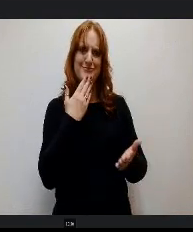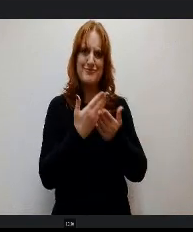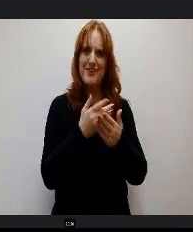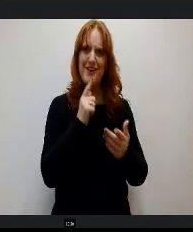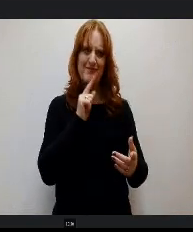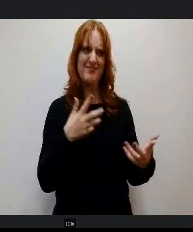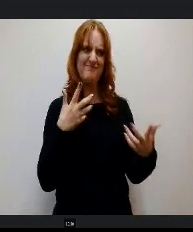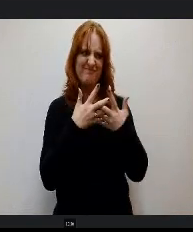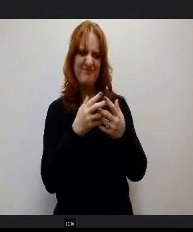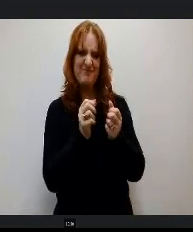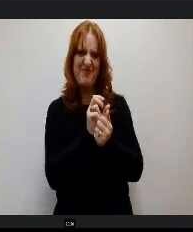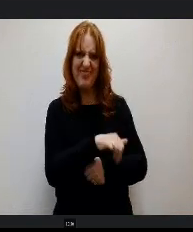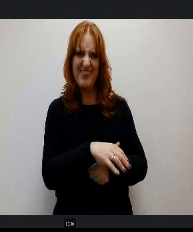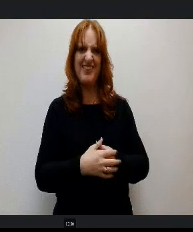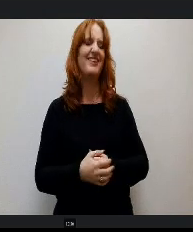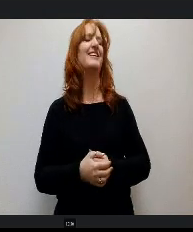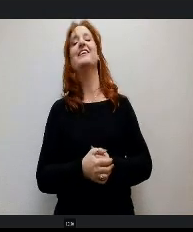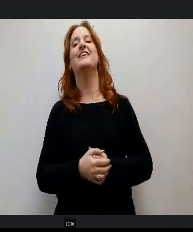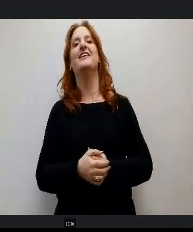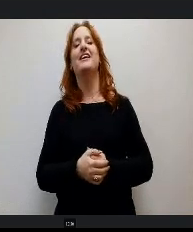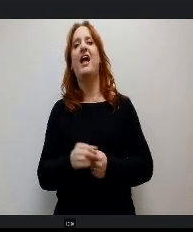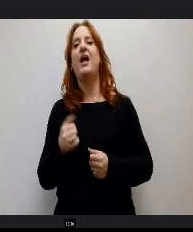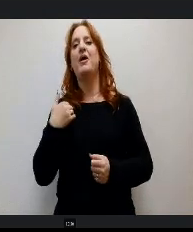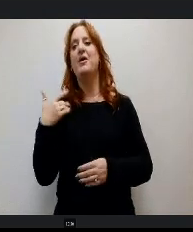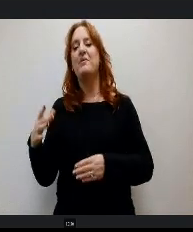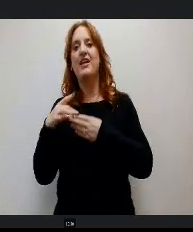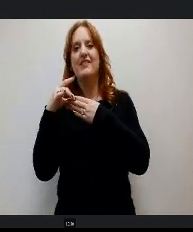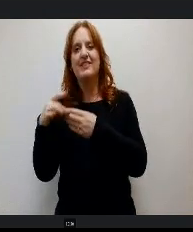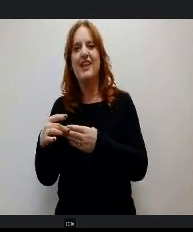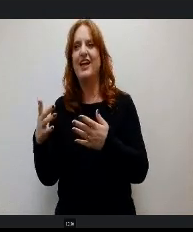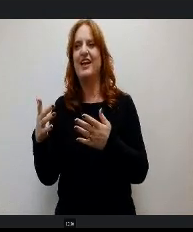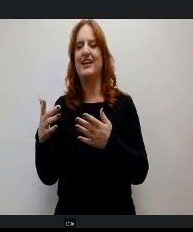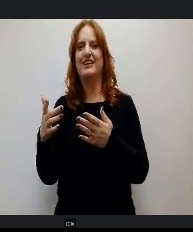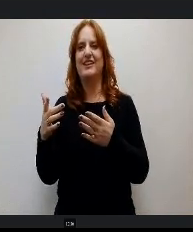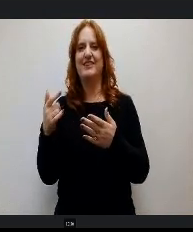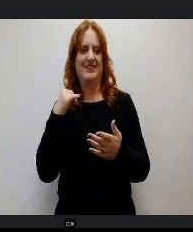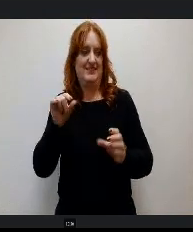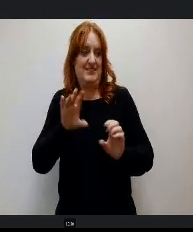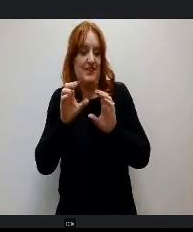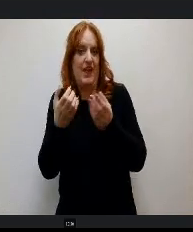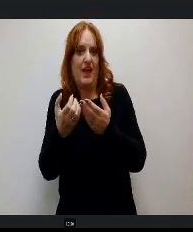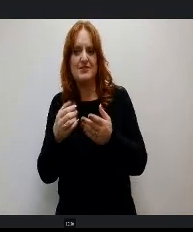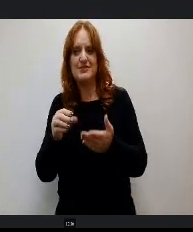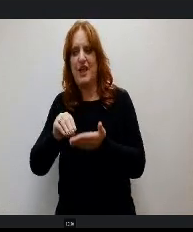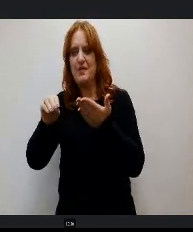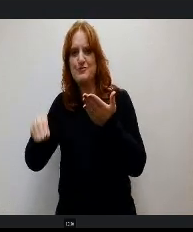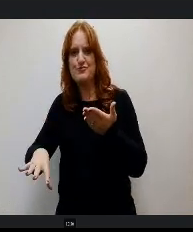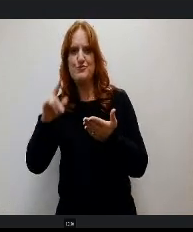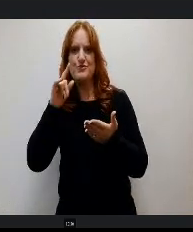And we have led these explorer classes that students get to design and pick and